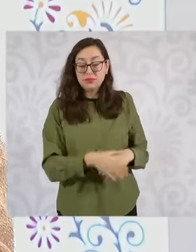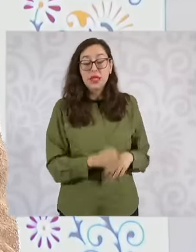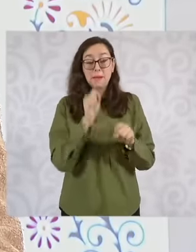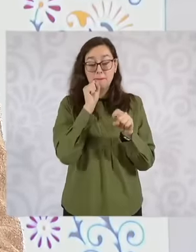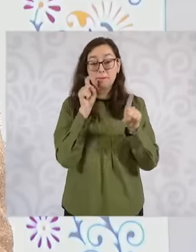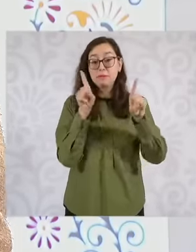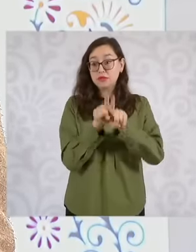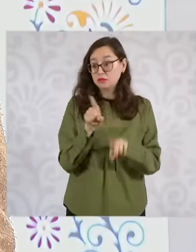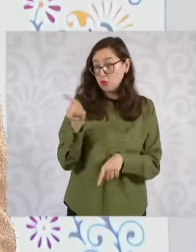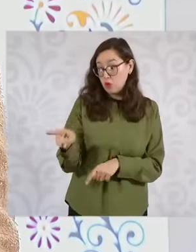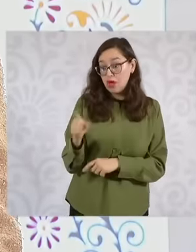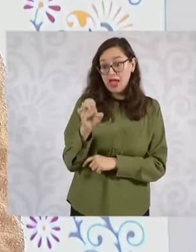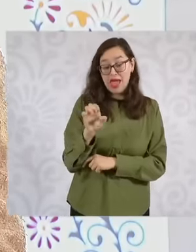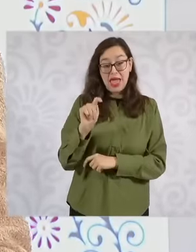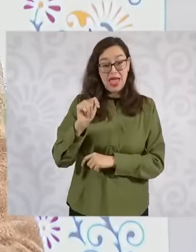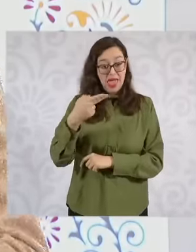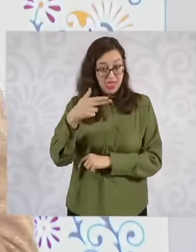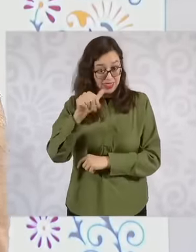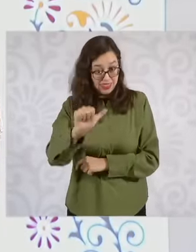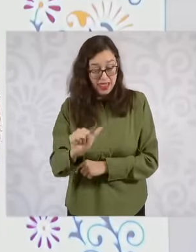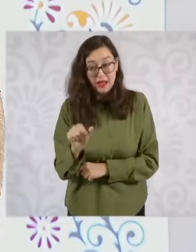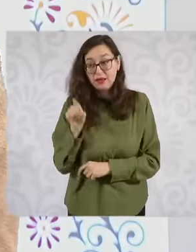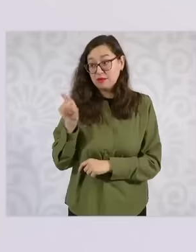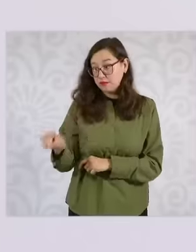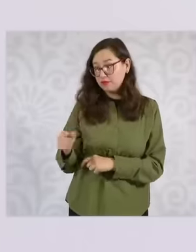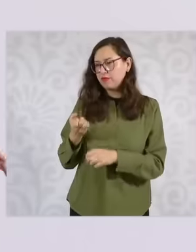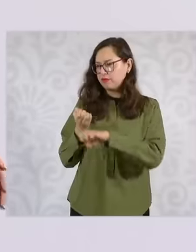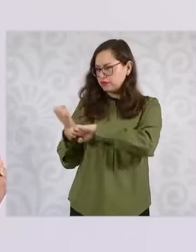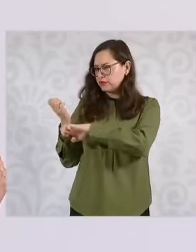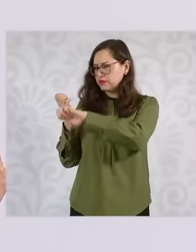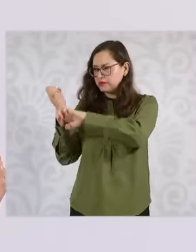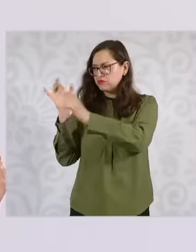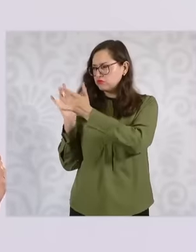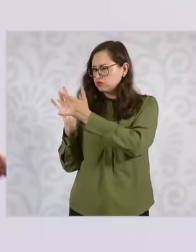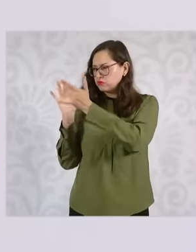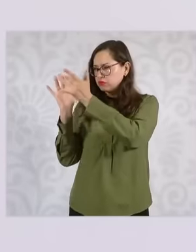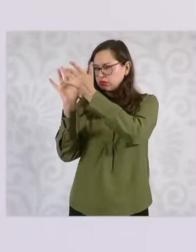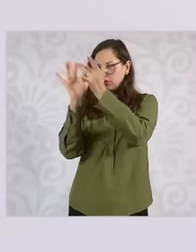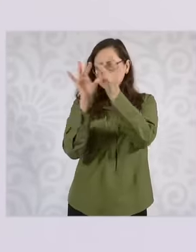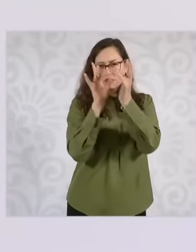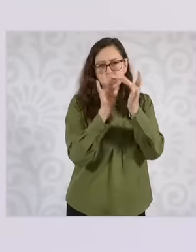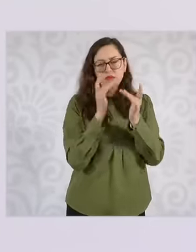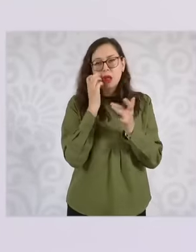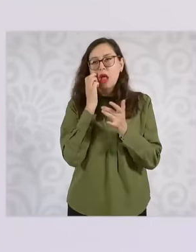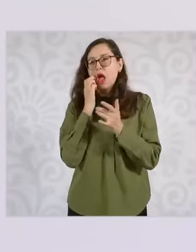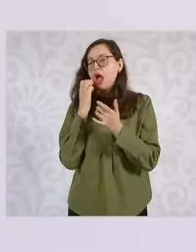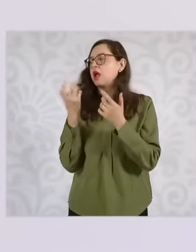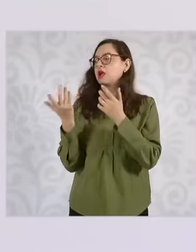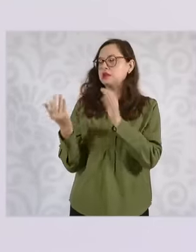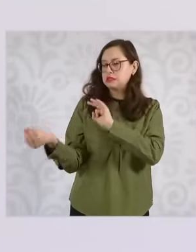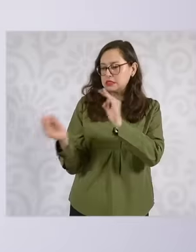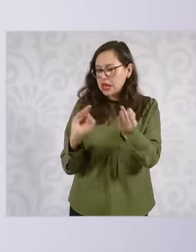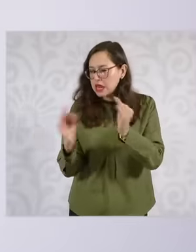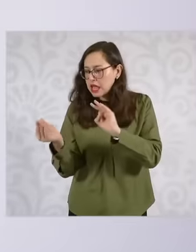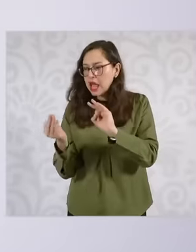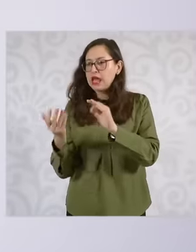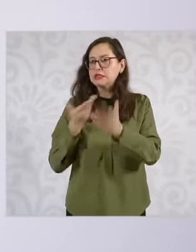Sedatu secretariat that is reviewing What is the territorial reserve that is close to